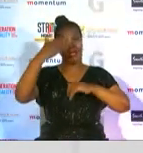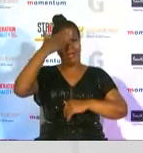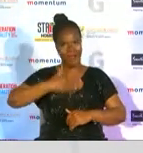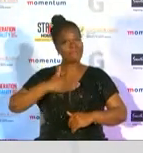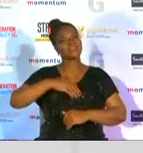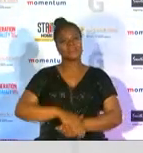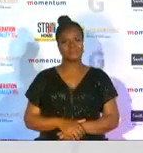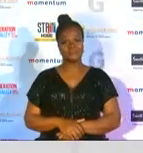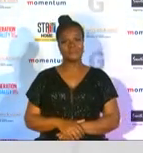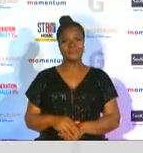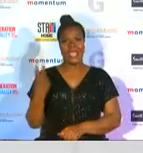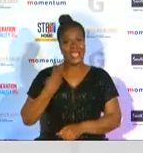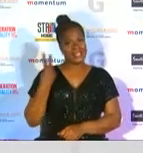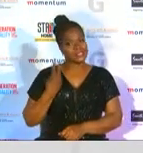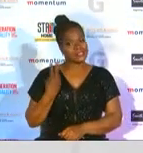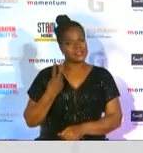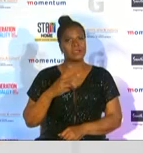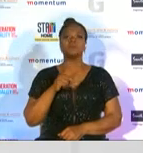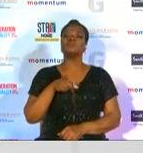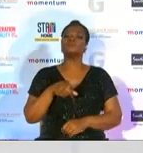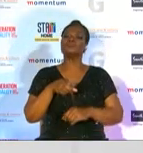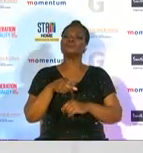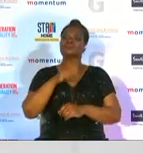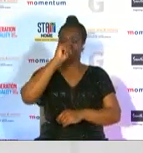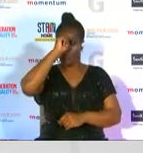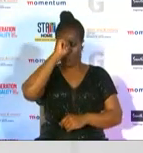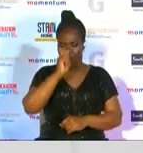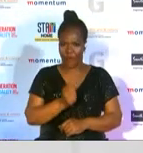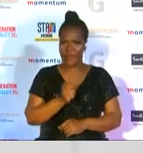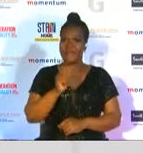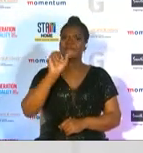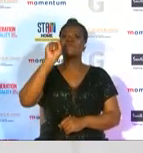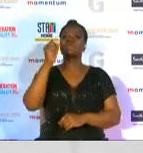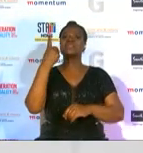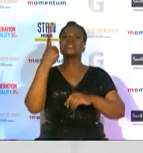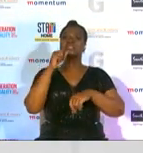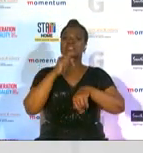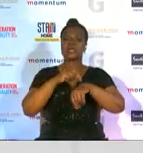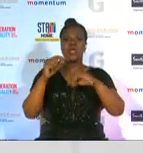award to honor this year's milestone event is their first ever global women in sport